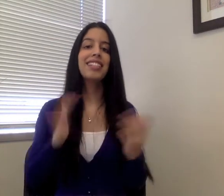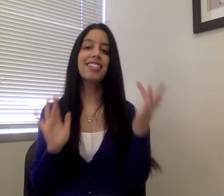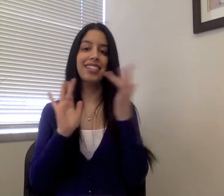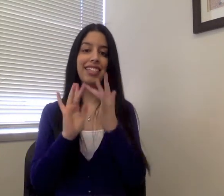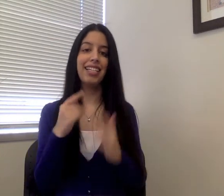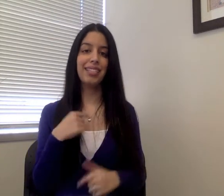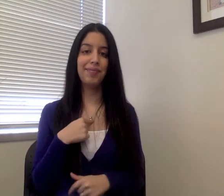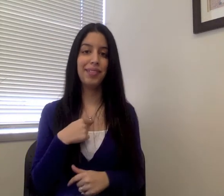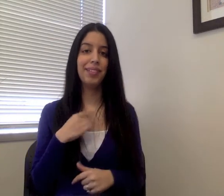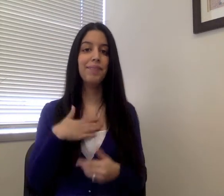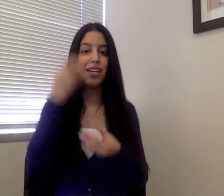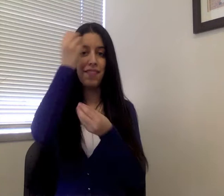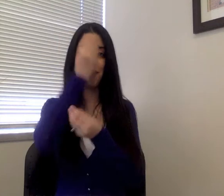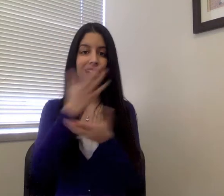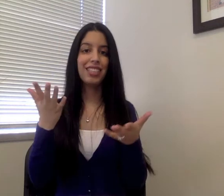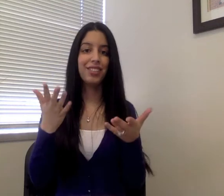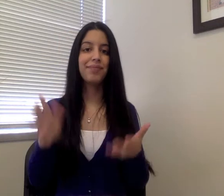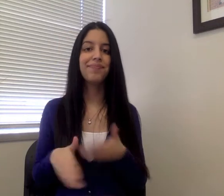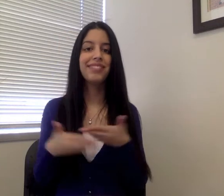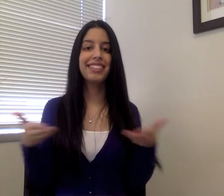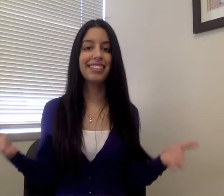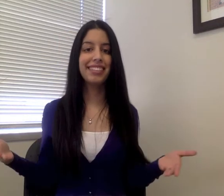intern, please contact me using the information below.